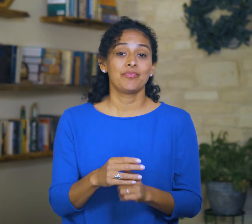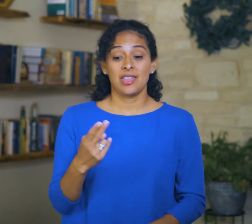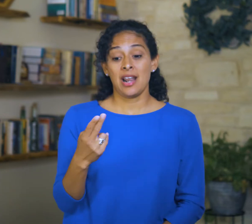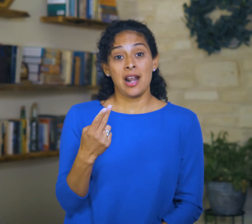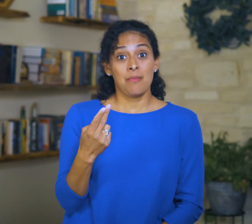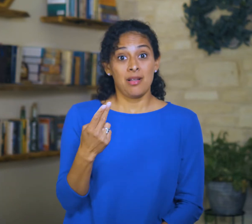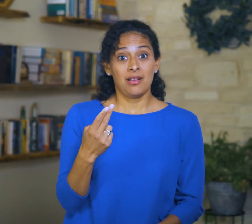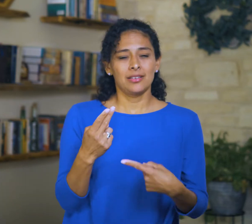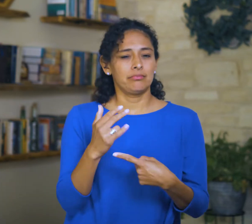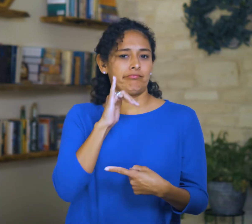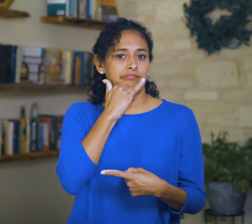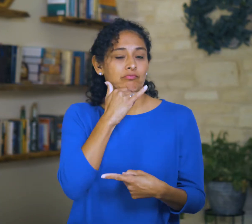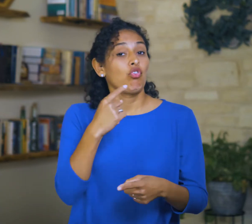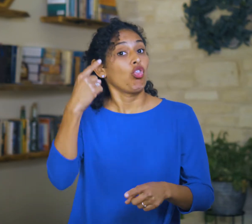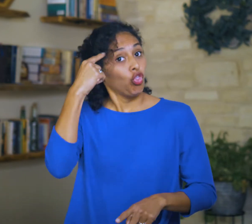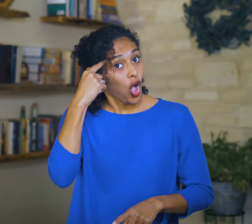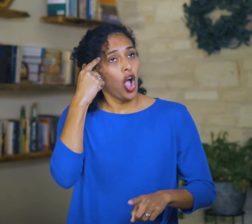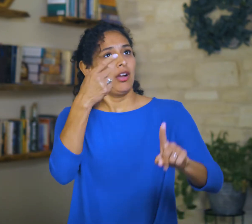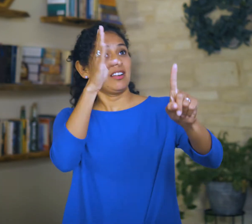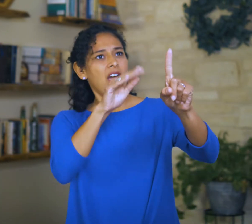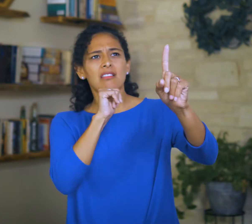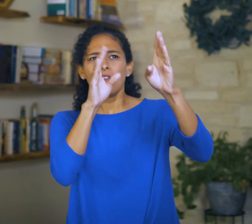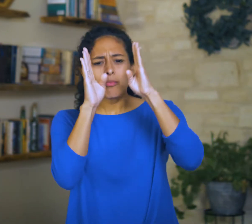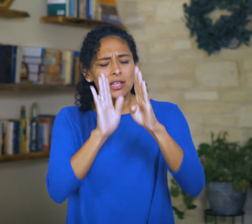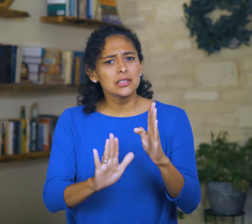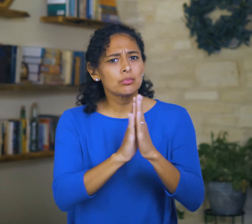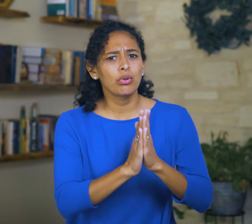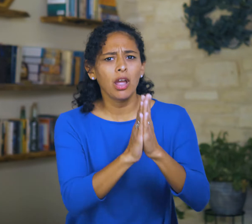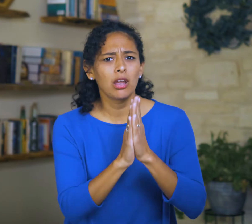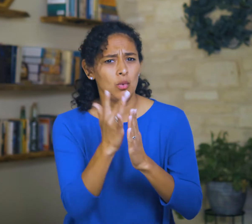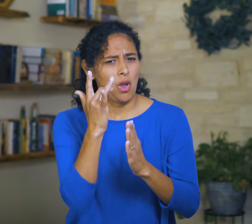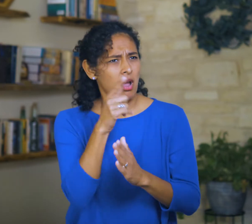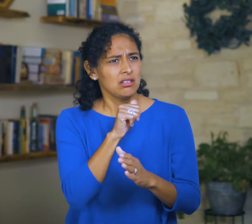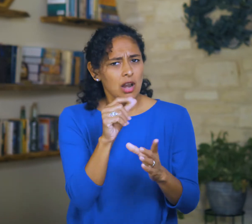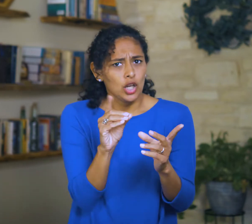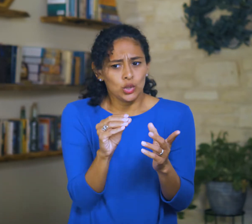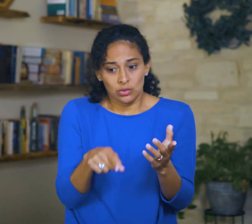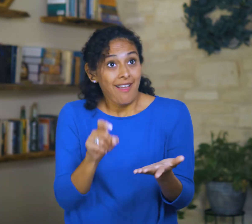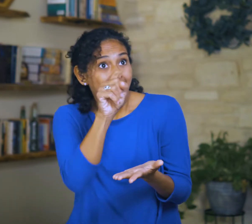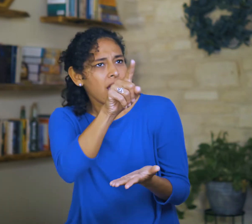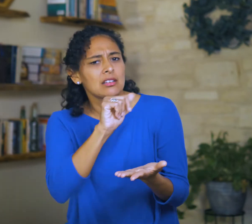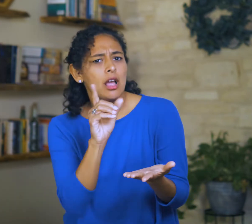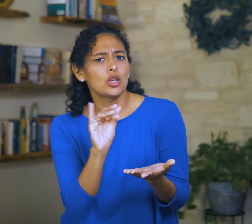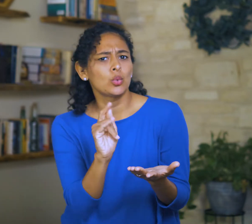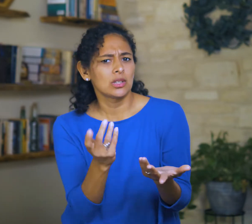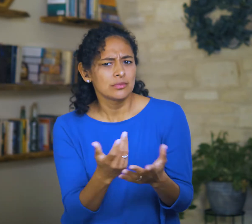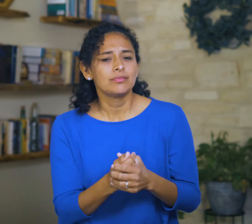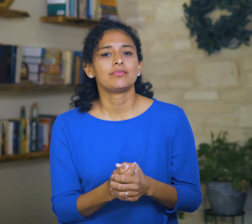Habakkuk mistakenly thinks God isn’t listening to his prayers since God isn’t doing what he asks.